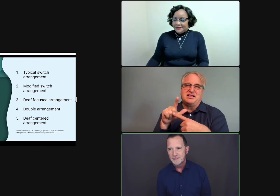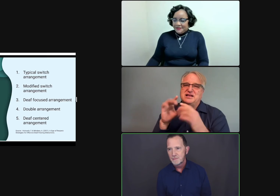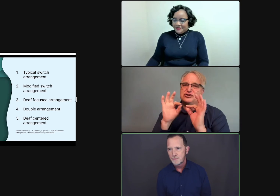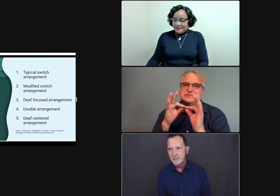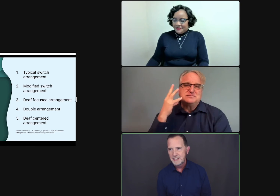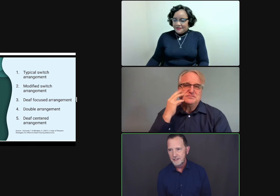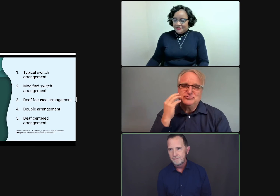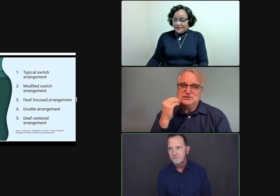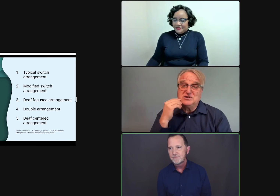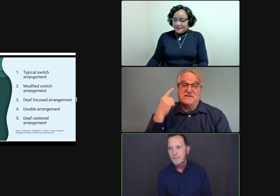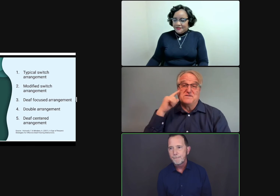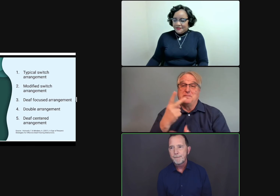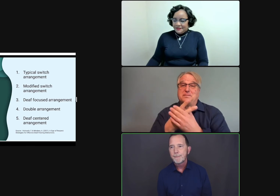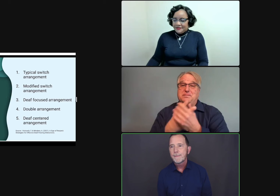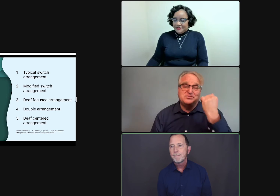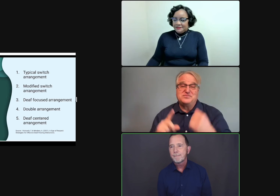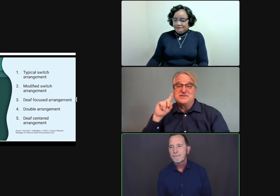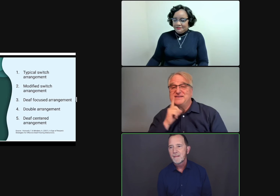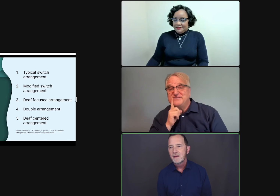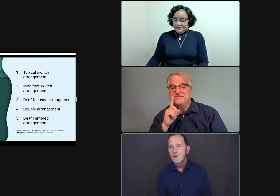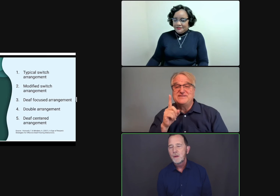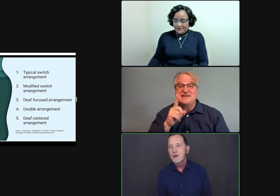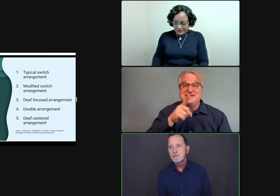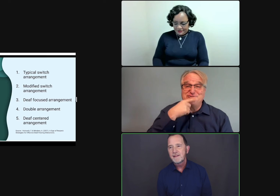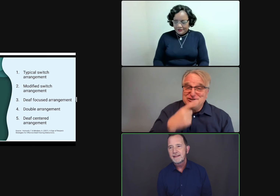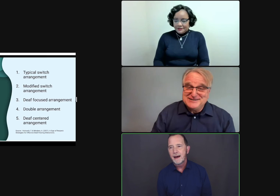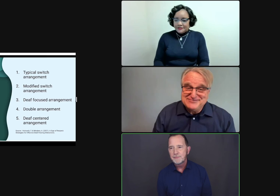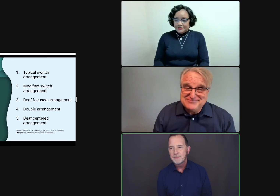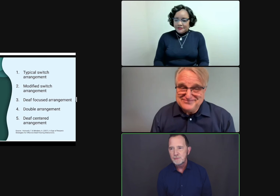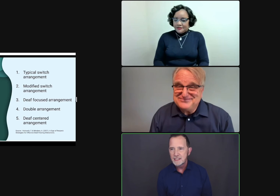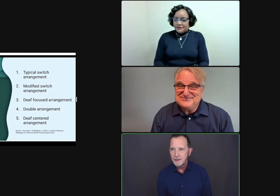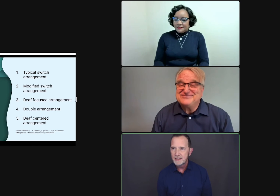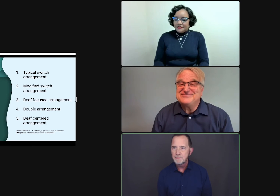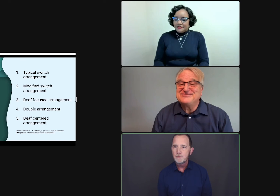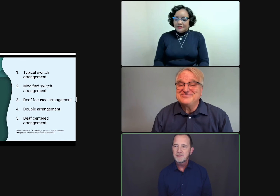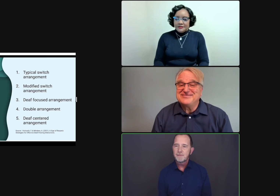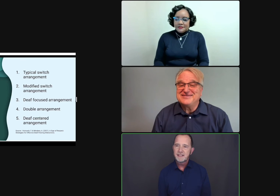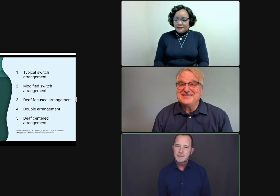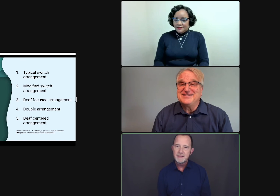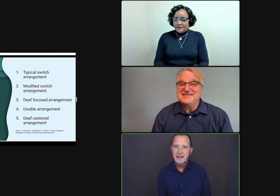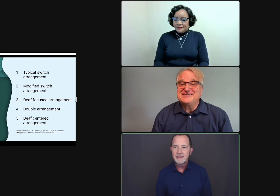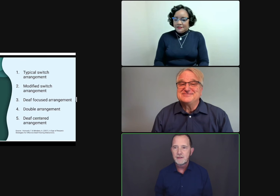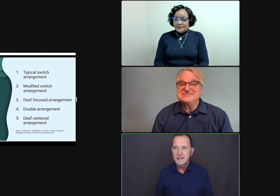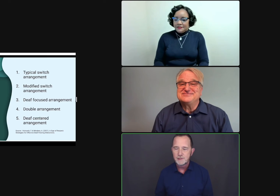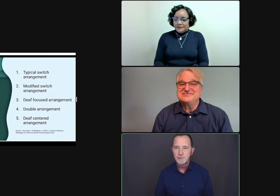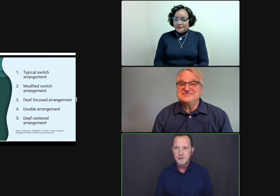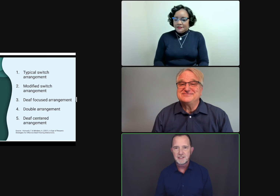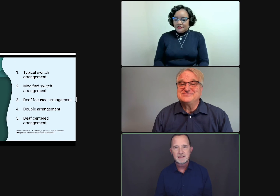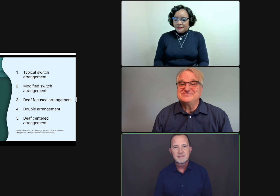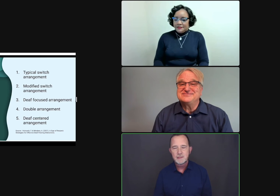in terms of rotation. We want to provide the optimal experience, both for deaf participants and hearing interpreters, as well